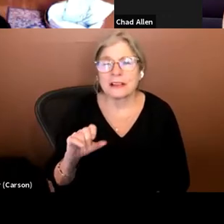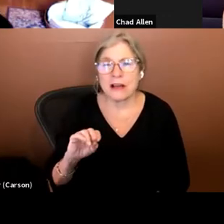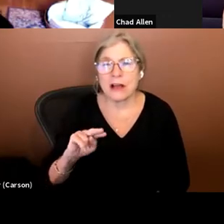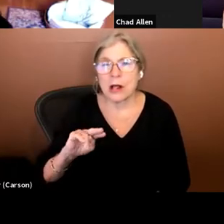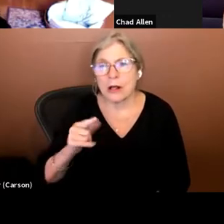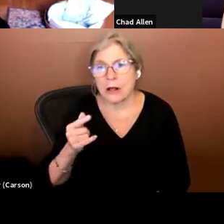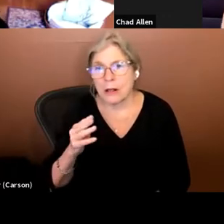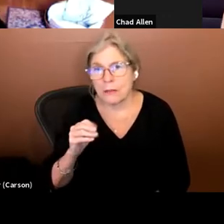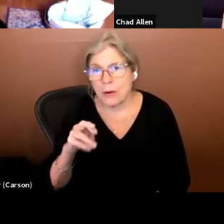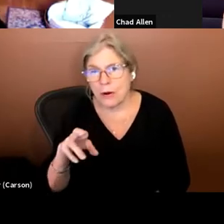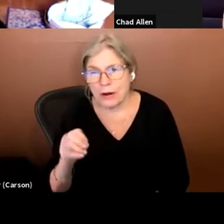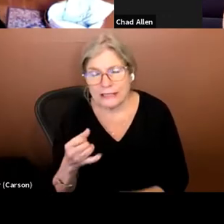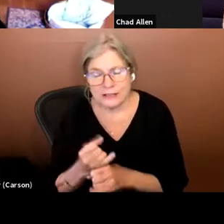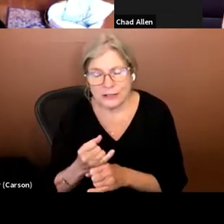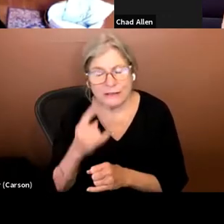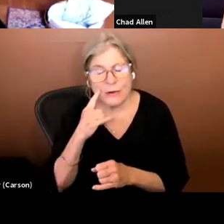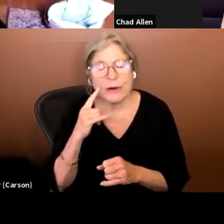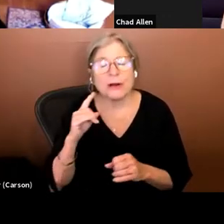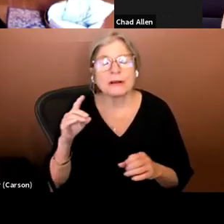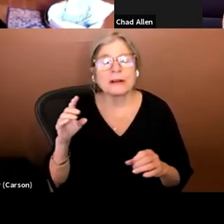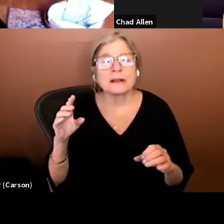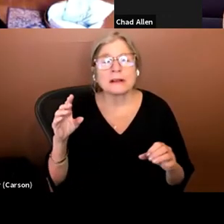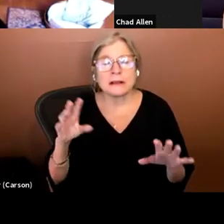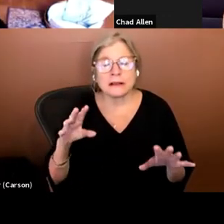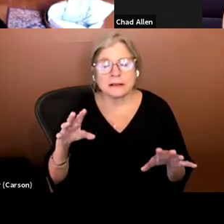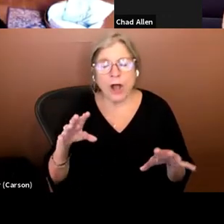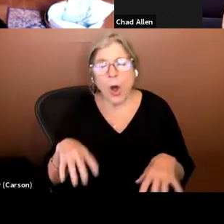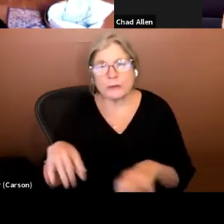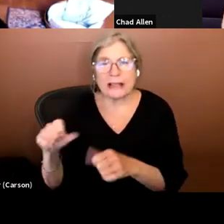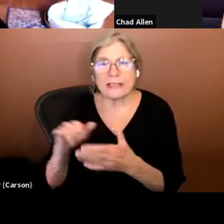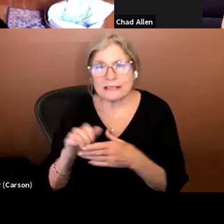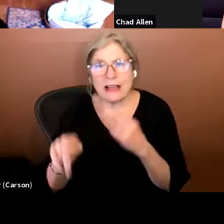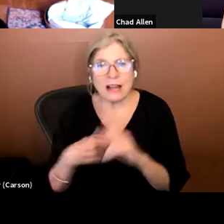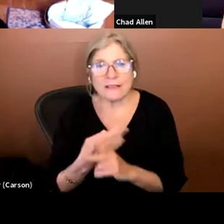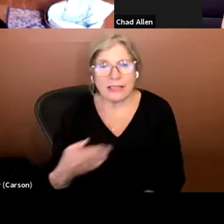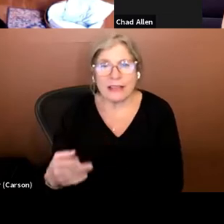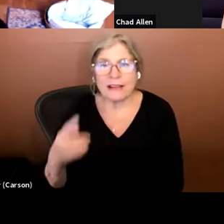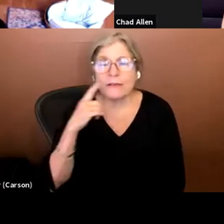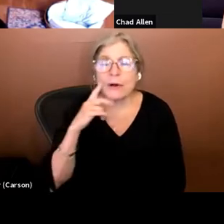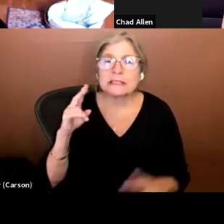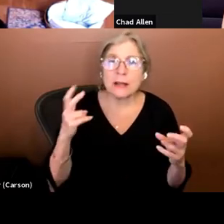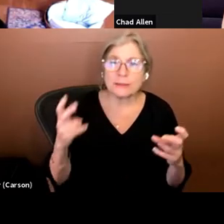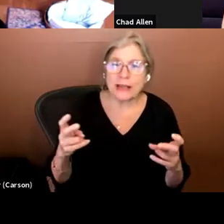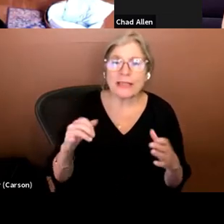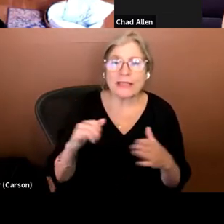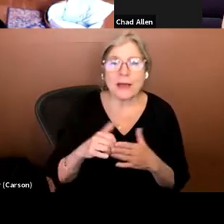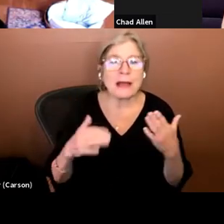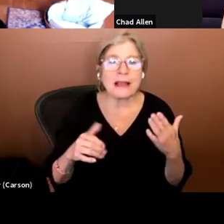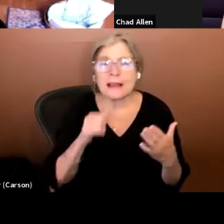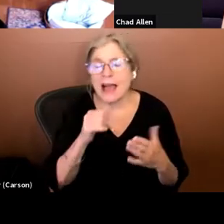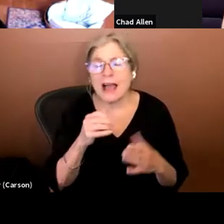putting on this kind of a thing for a subject matter that might not get as much attention as it